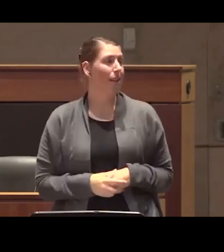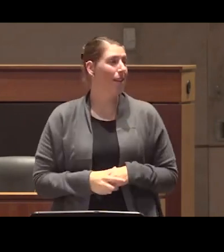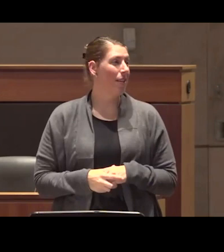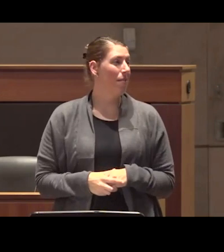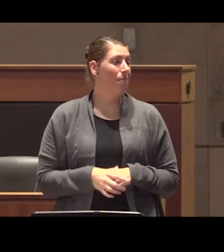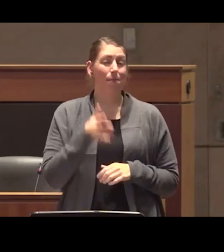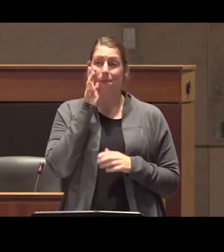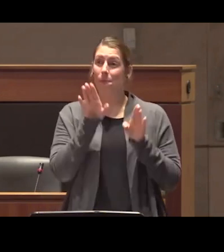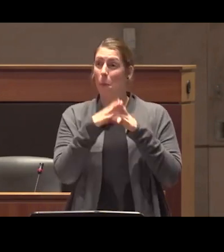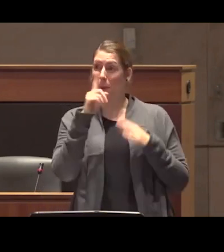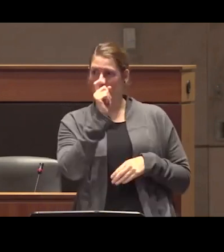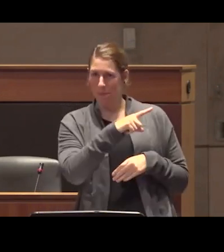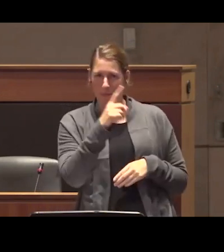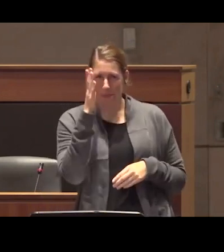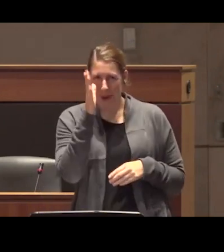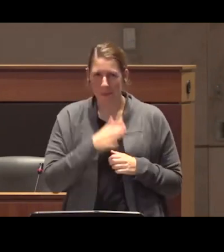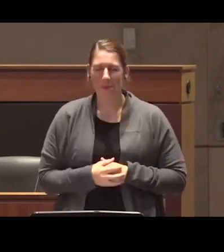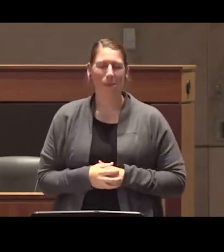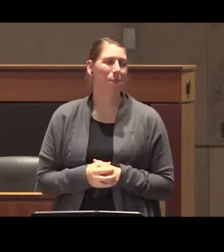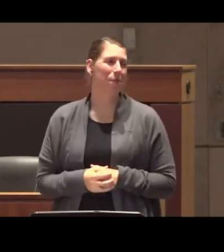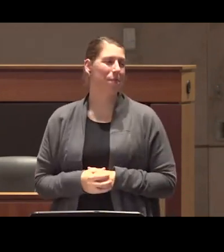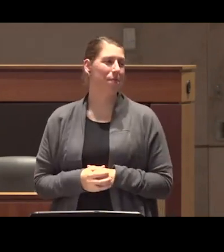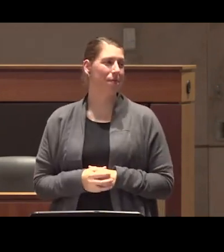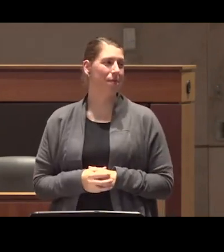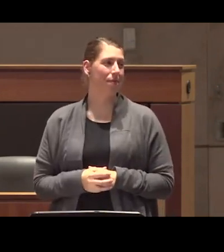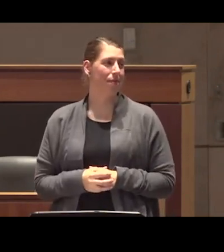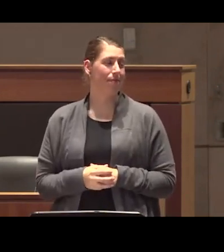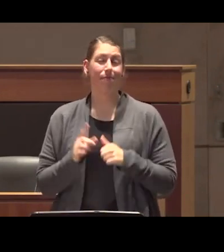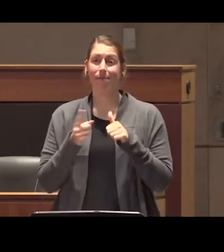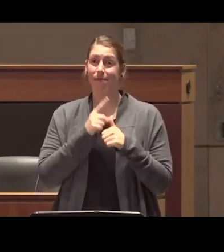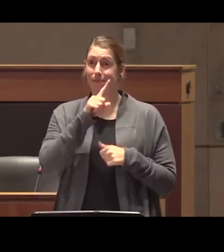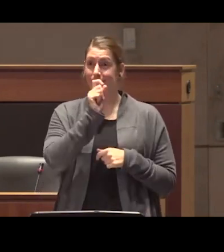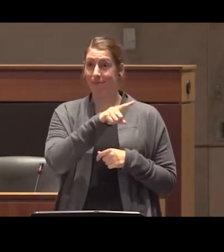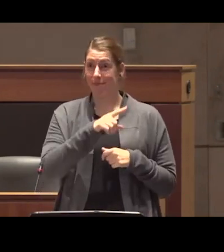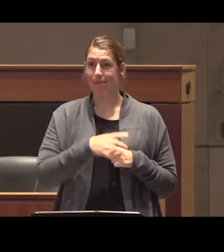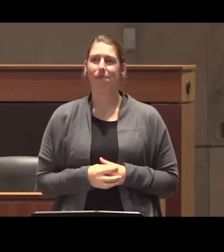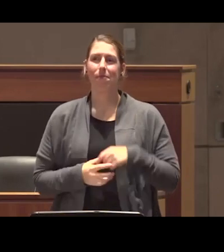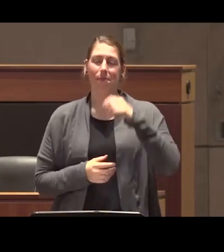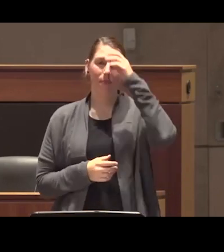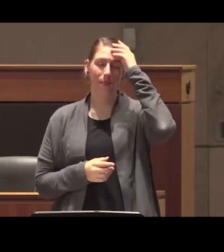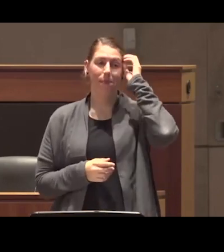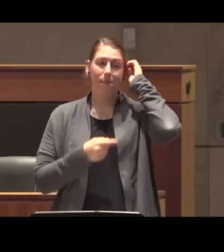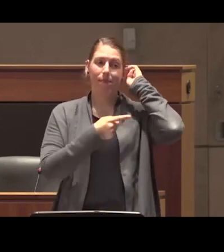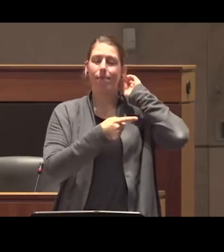I'll start with and and the first one is as someone who doesn't like labels I was